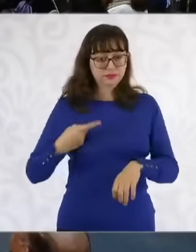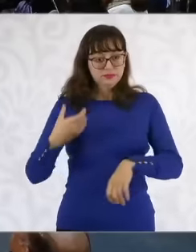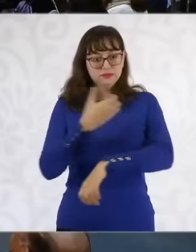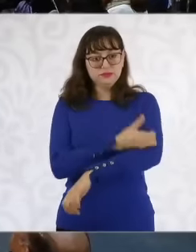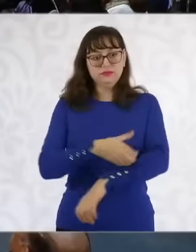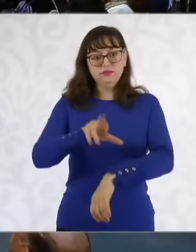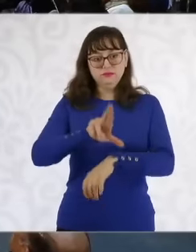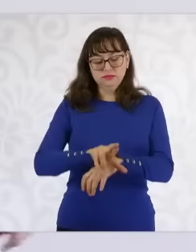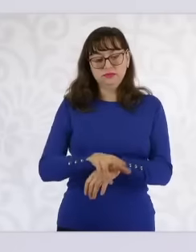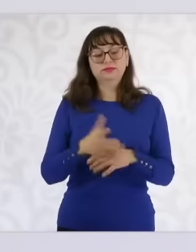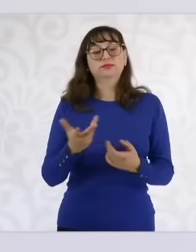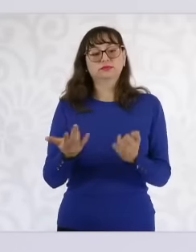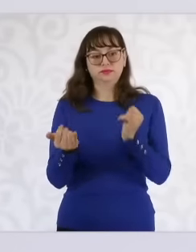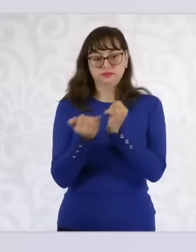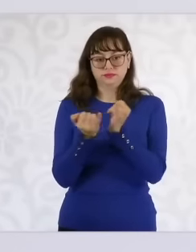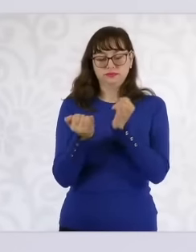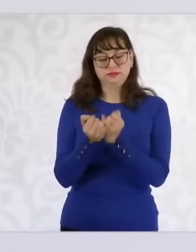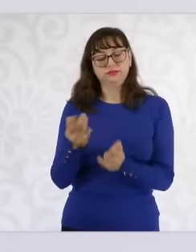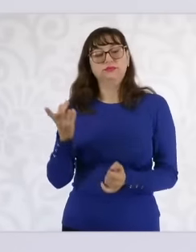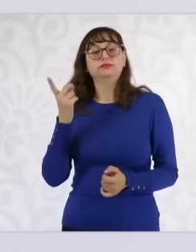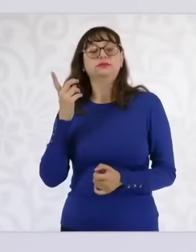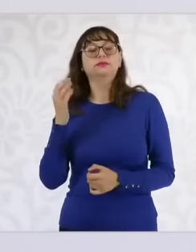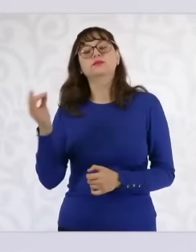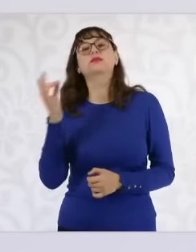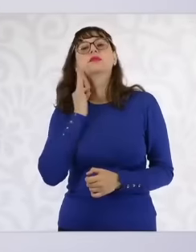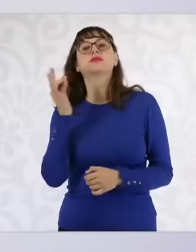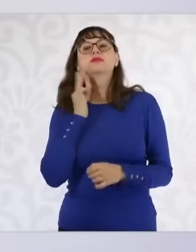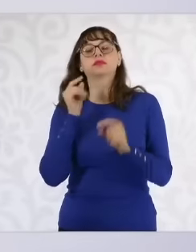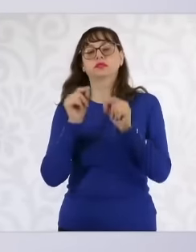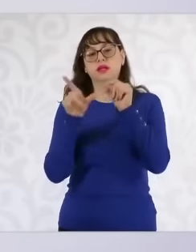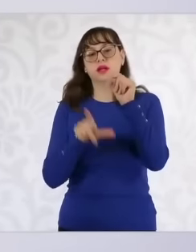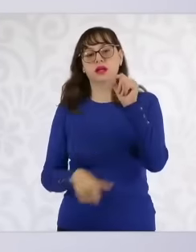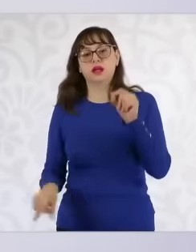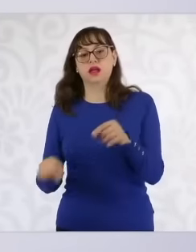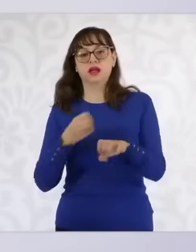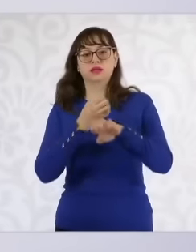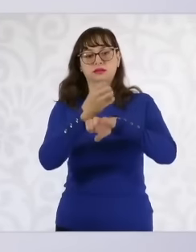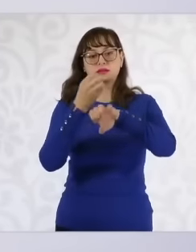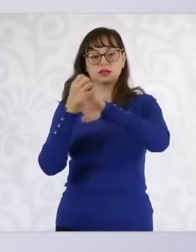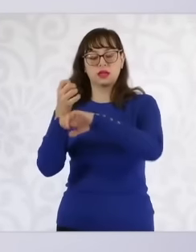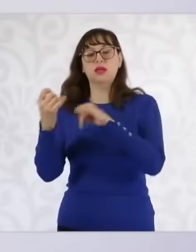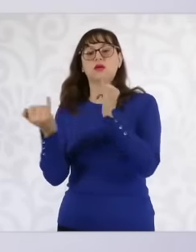general of the republic, the state prosecutors' offices and the women's secretary herself,